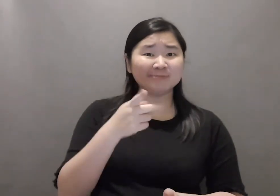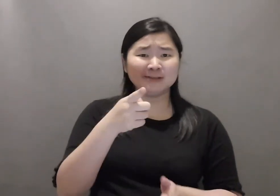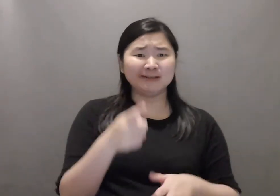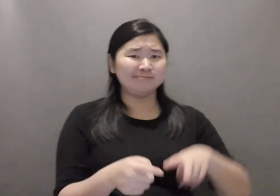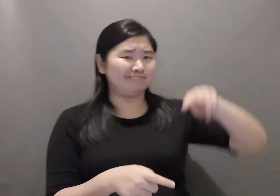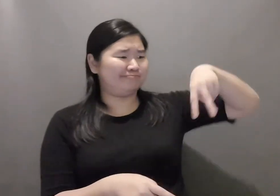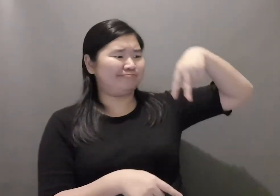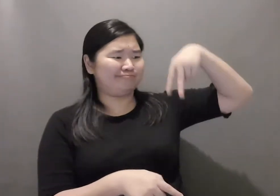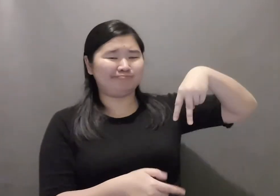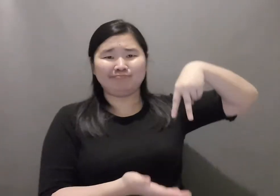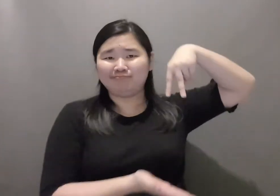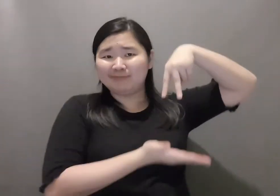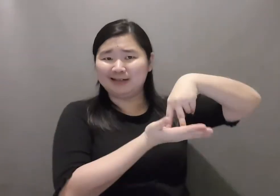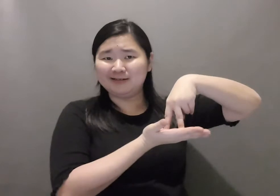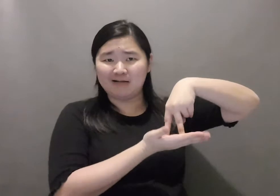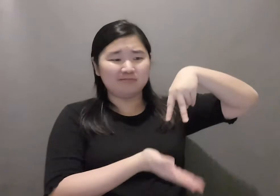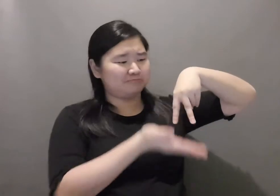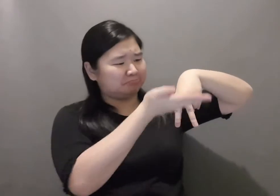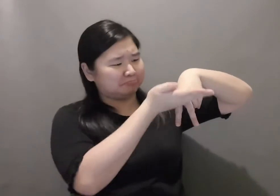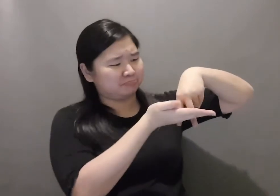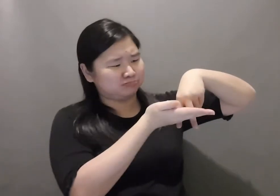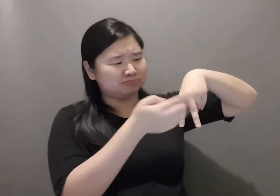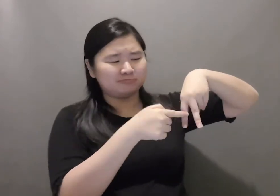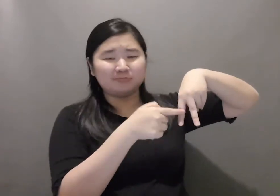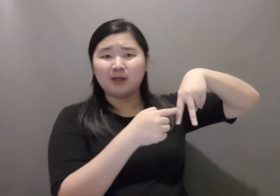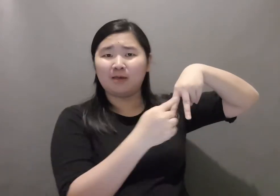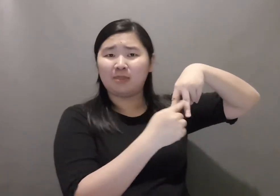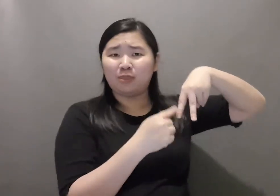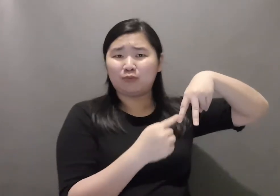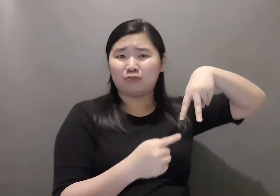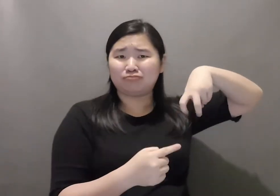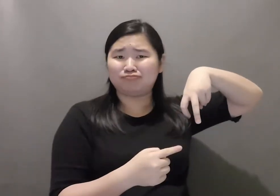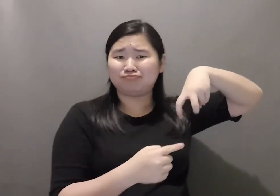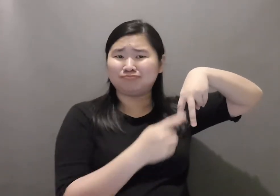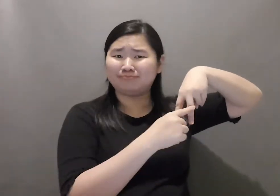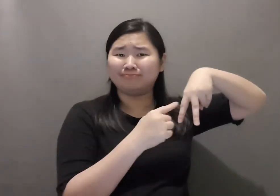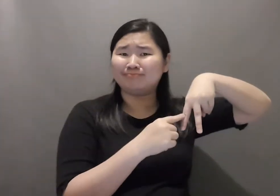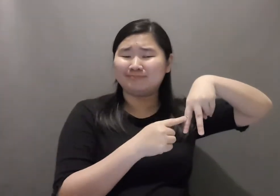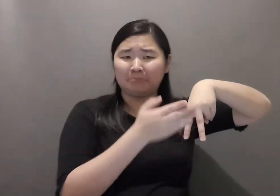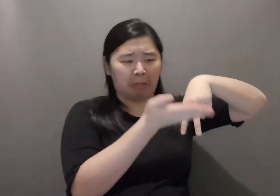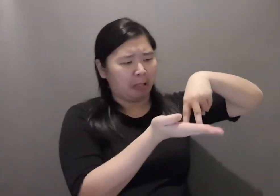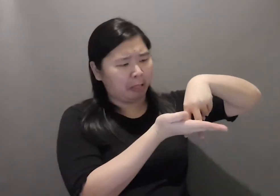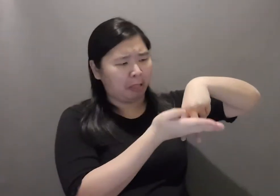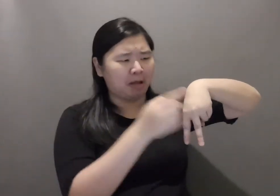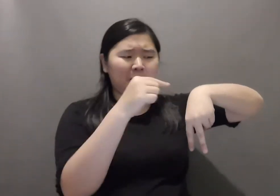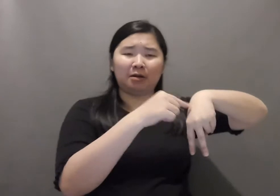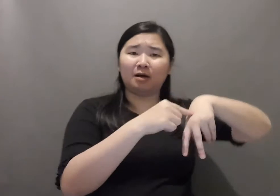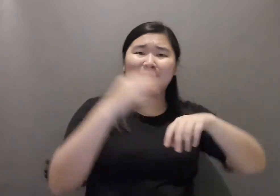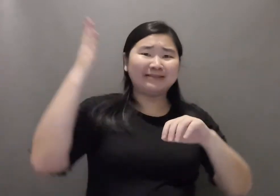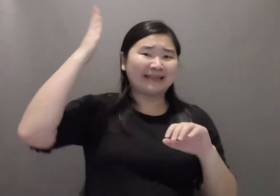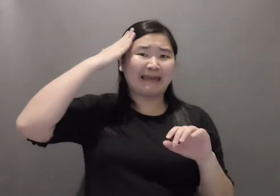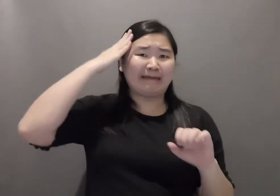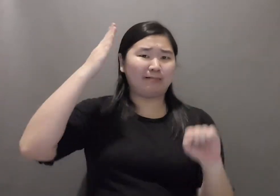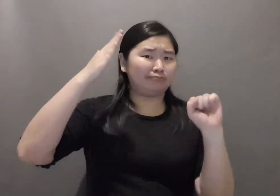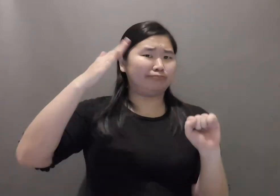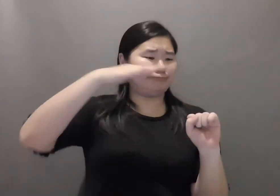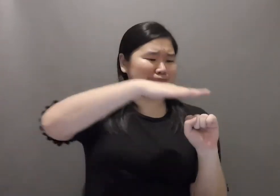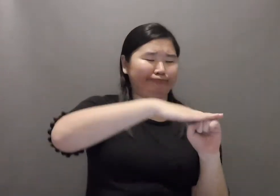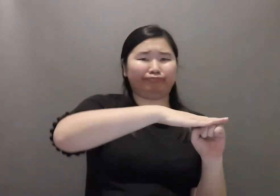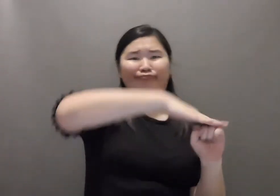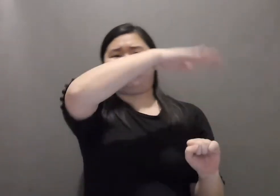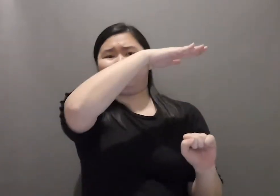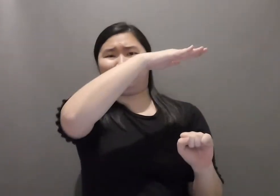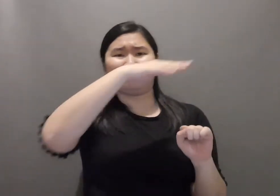Avoid filming the signer’s full body from head to toe. The same goes for a huge space above his head.